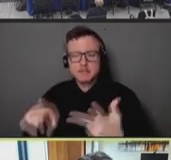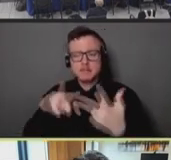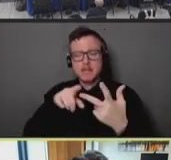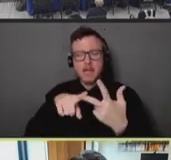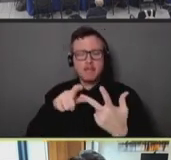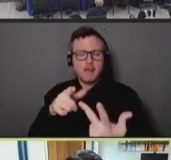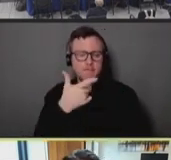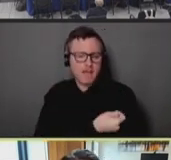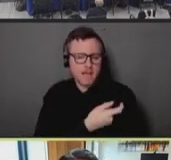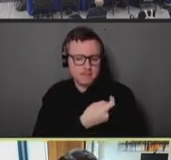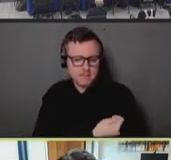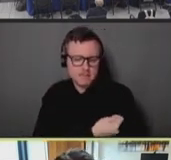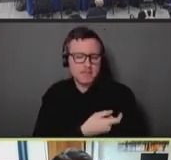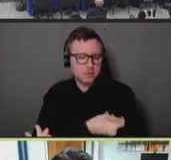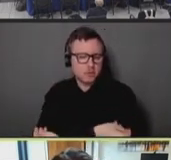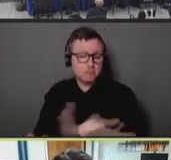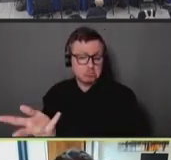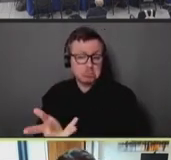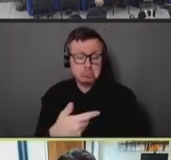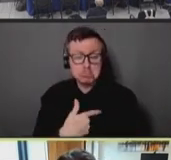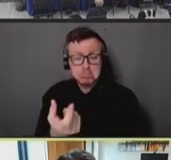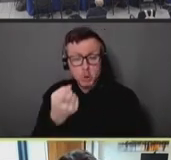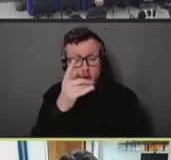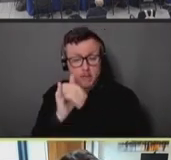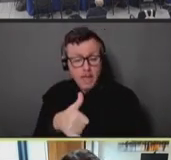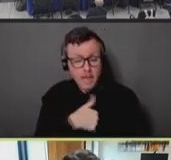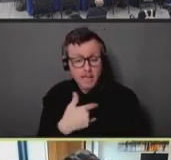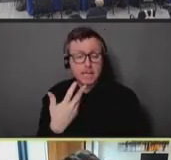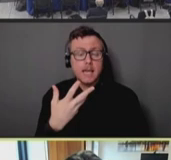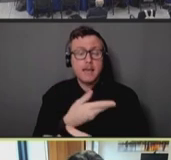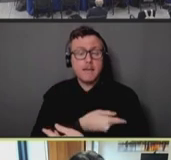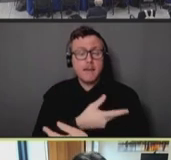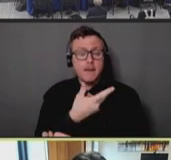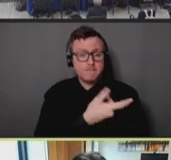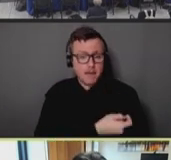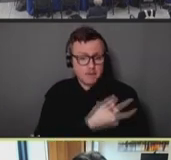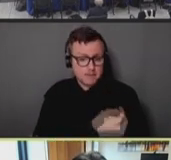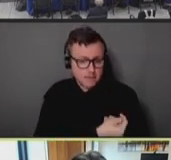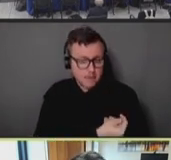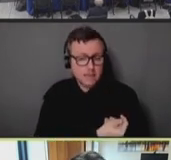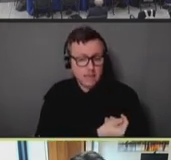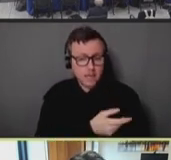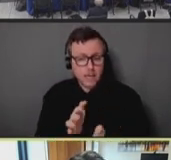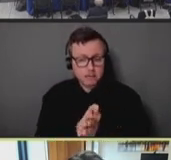And as a part of our vaccine engagement -- and we brought -- we started vaccine engagement, as you